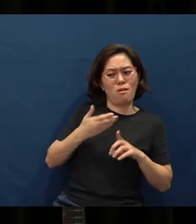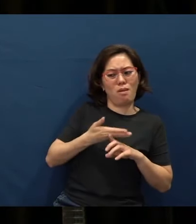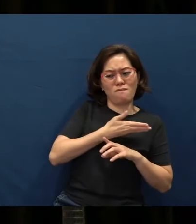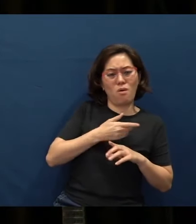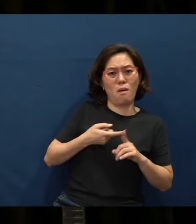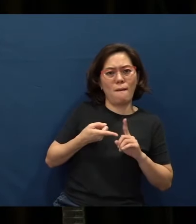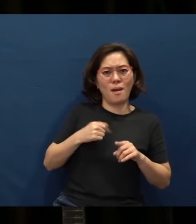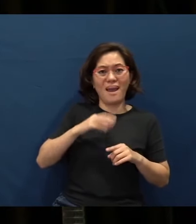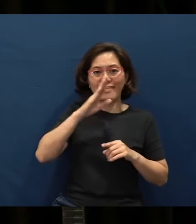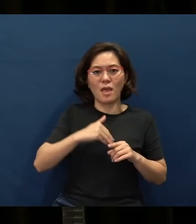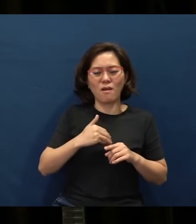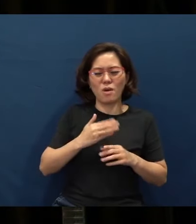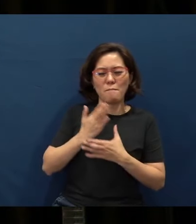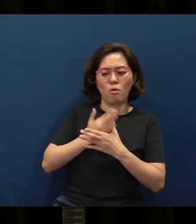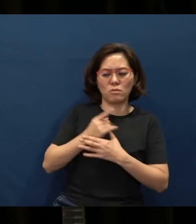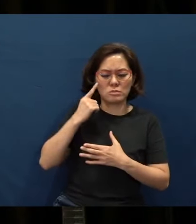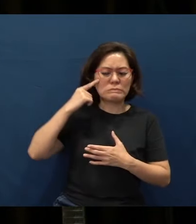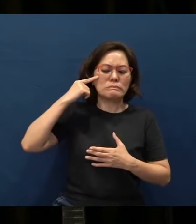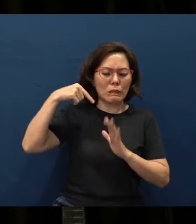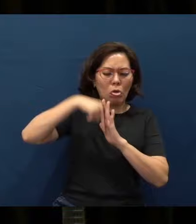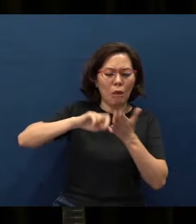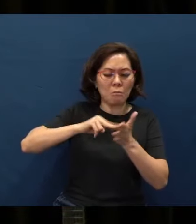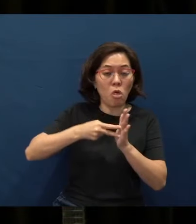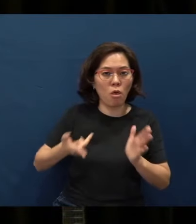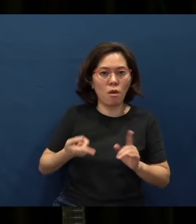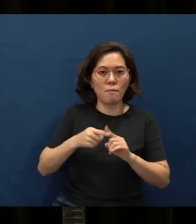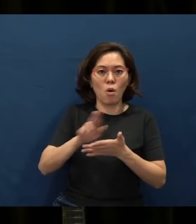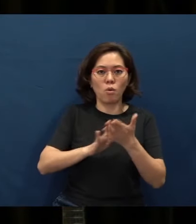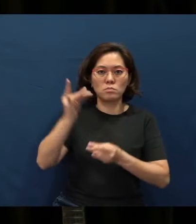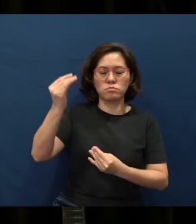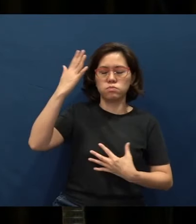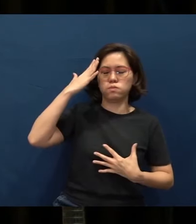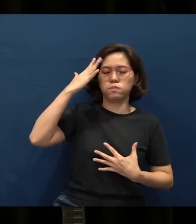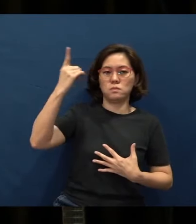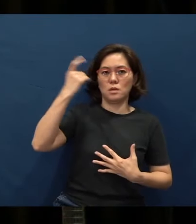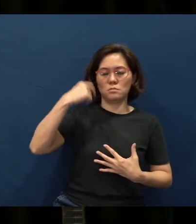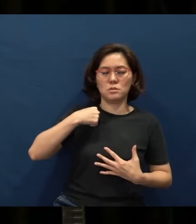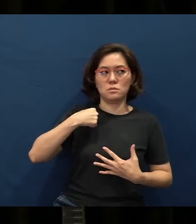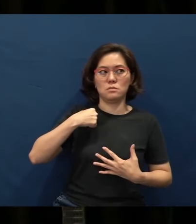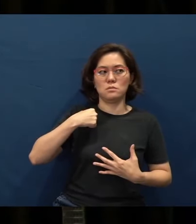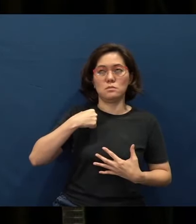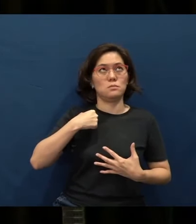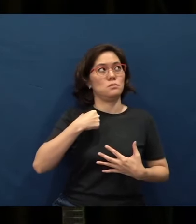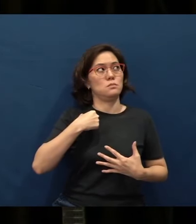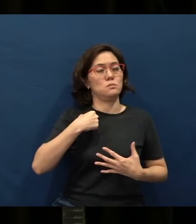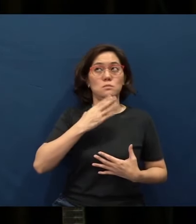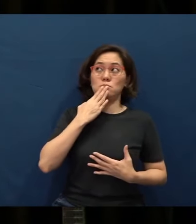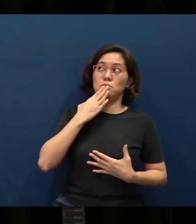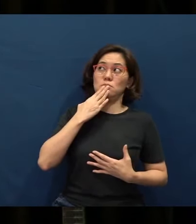but I had never bothered to investigate. But when the Holy Spirit came upon me and asked me that question, I stopped. And I thought.